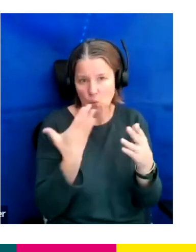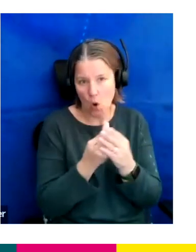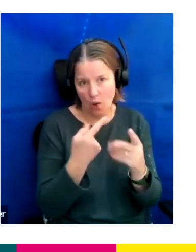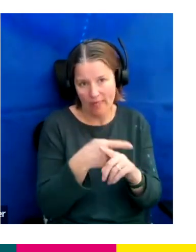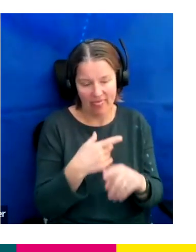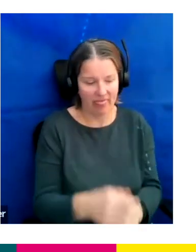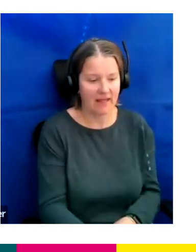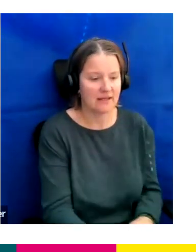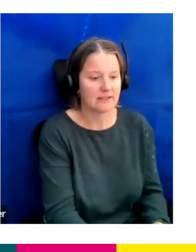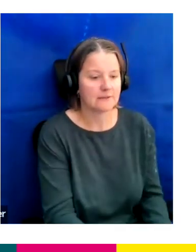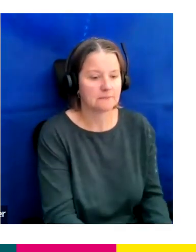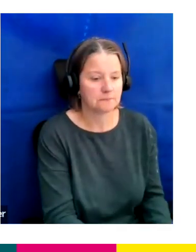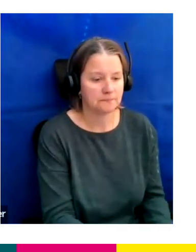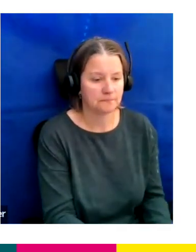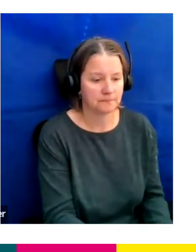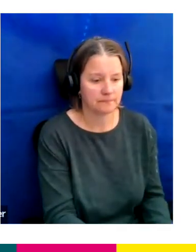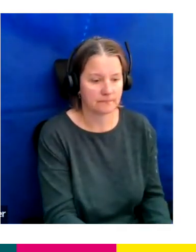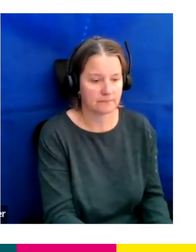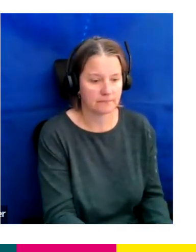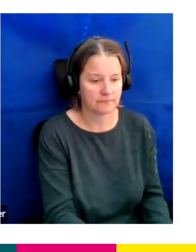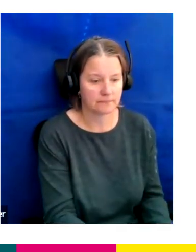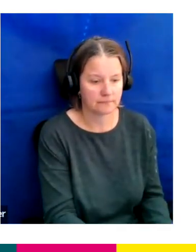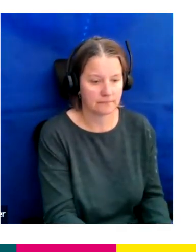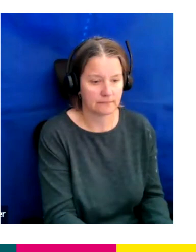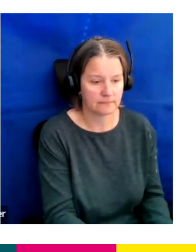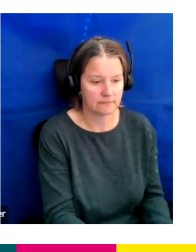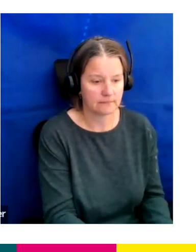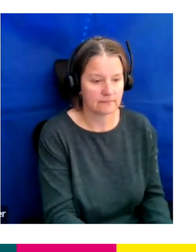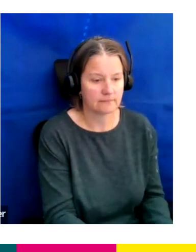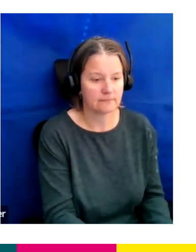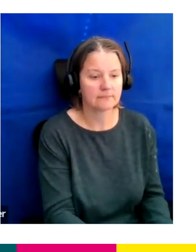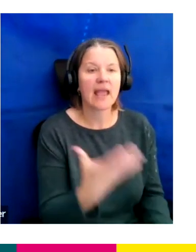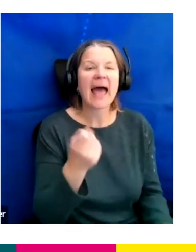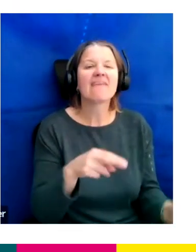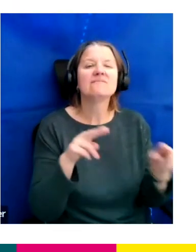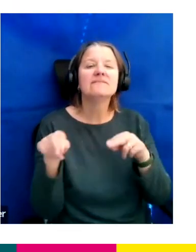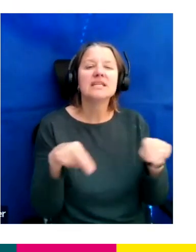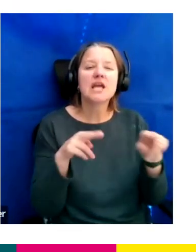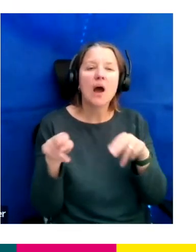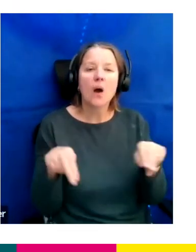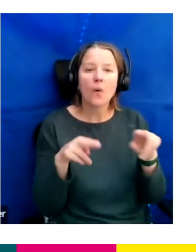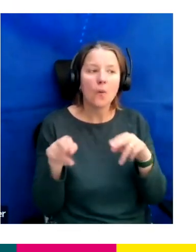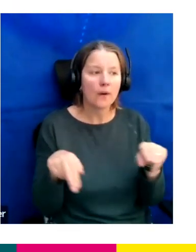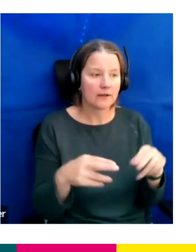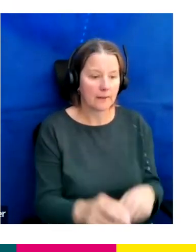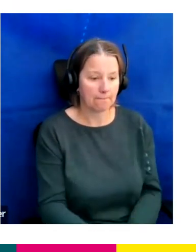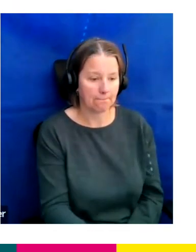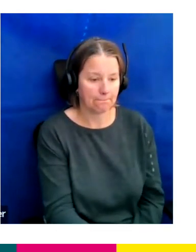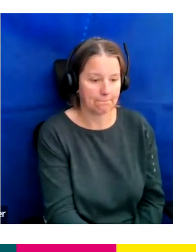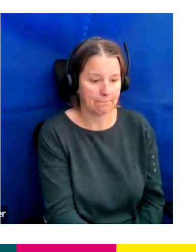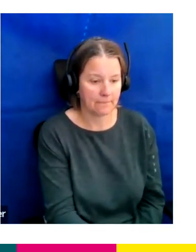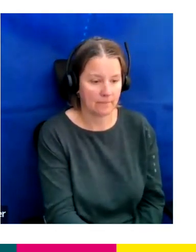And we do have a little video here which we're going to play now.